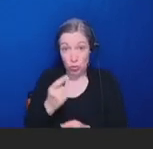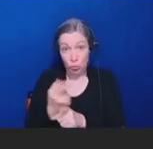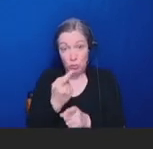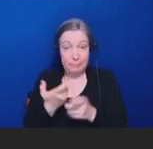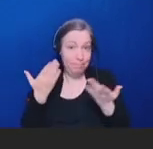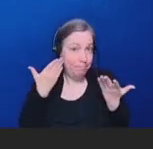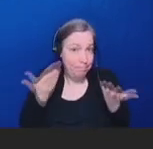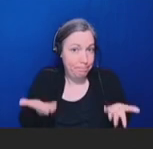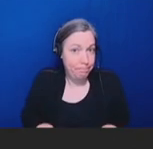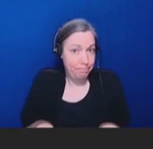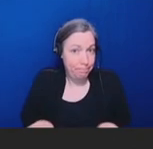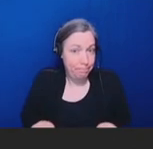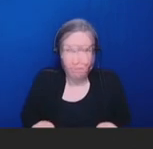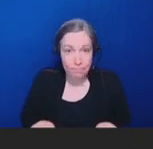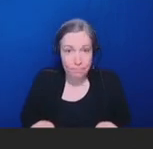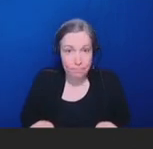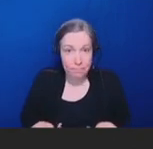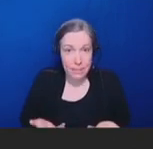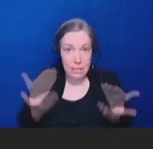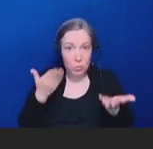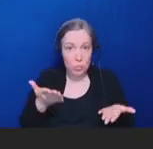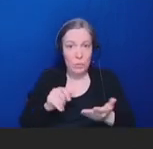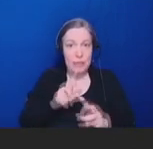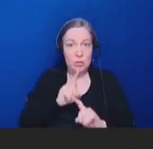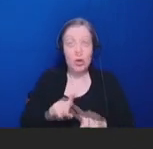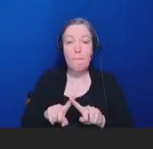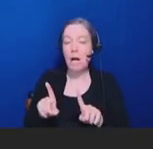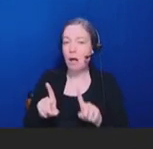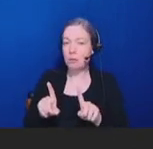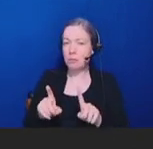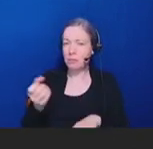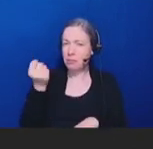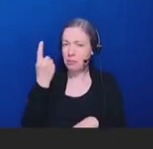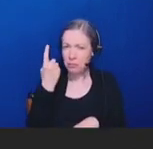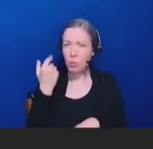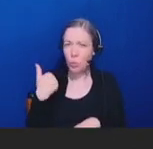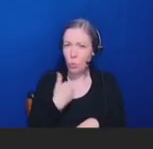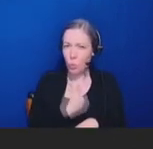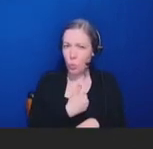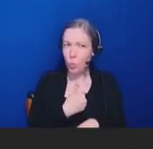handle these situations, but it's something that we all need to be discussing and thinking